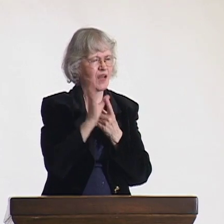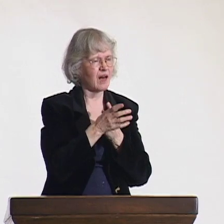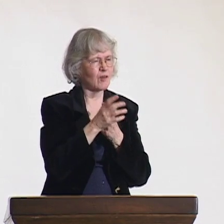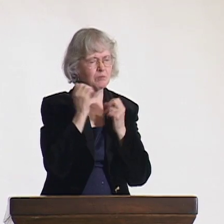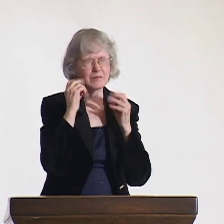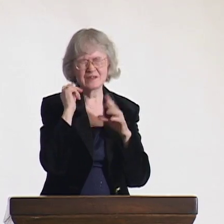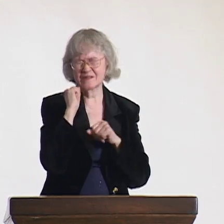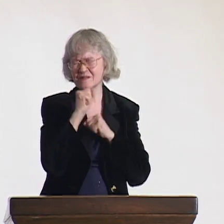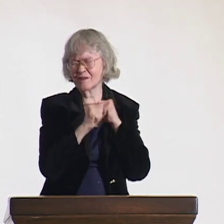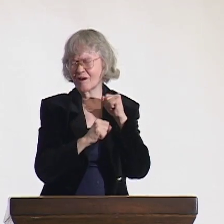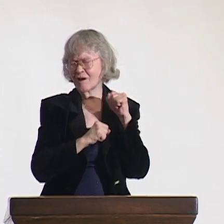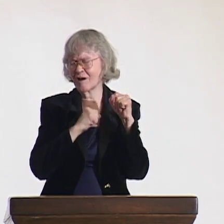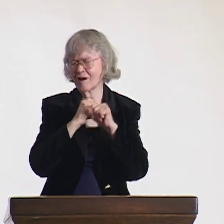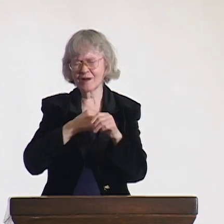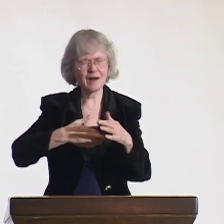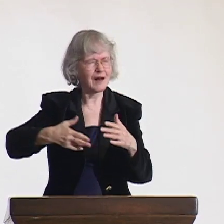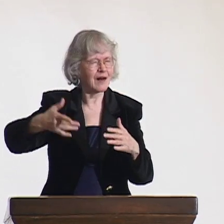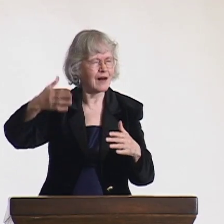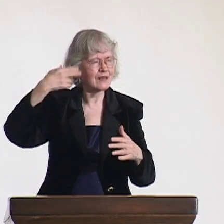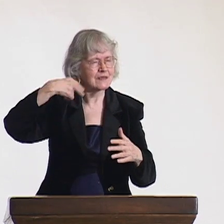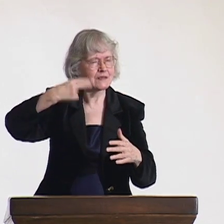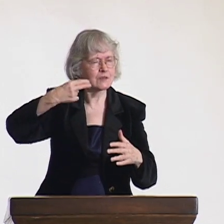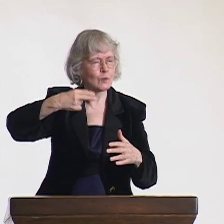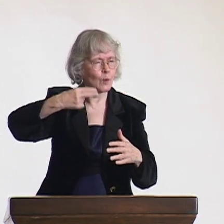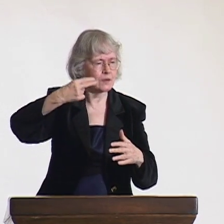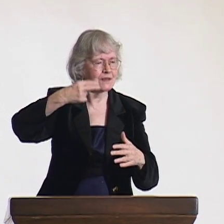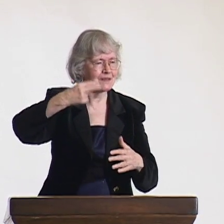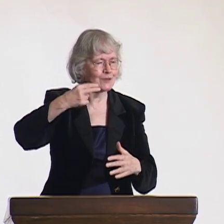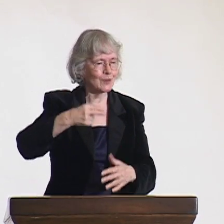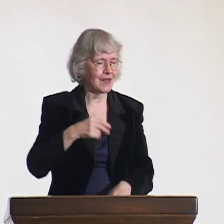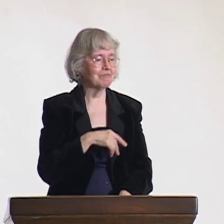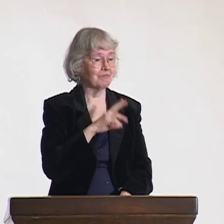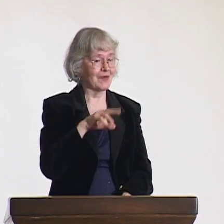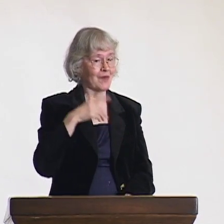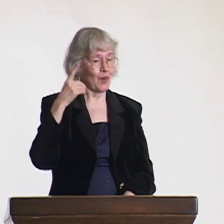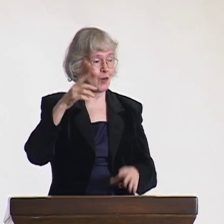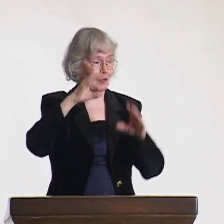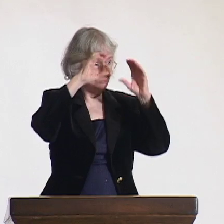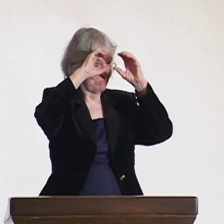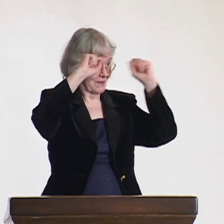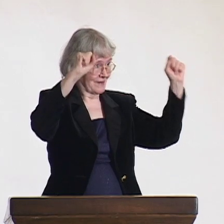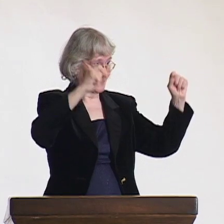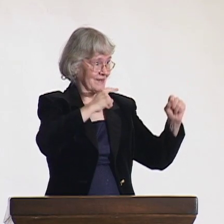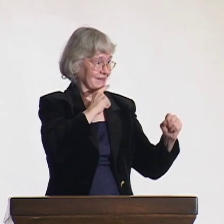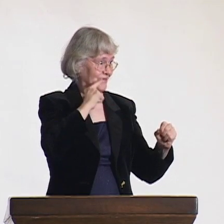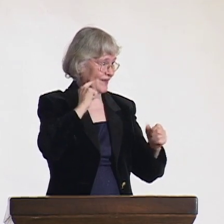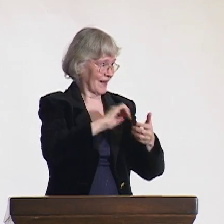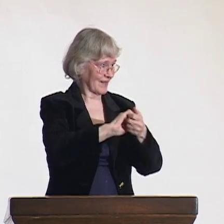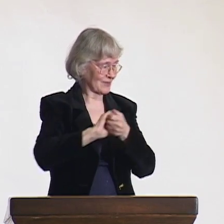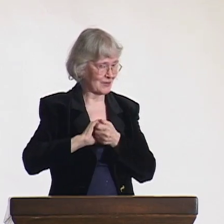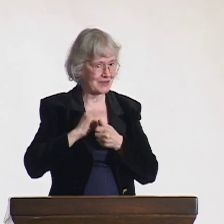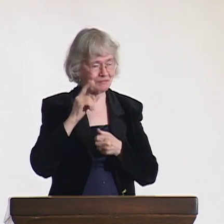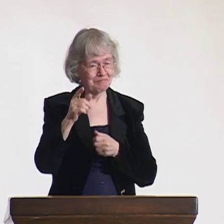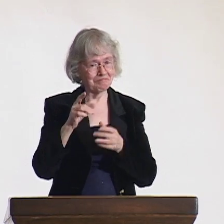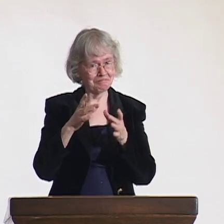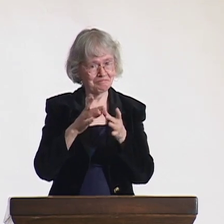That's their culture, and that's been that way for many years. You see women everywhere, but they do not have power.